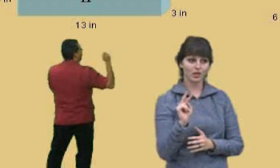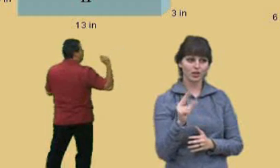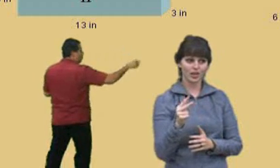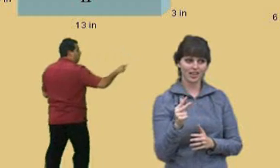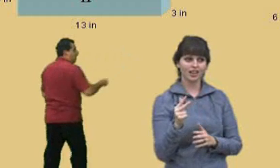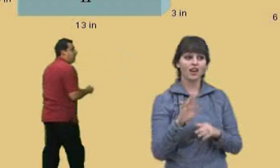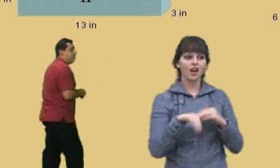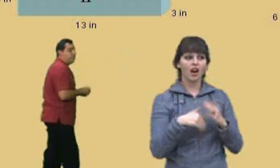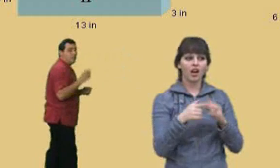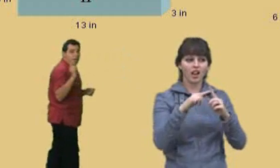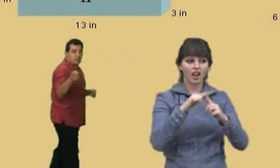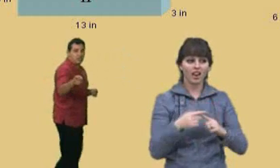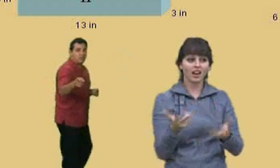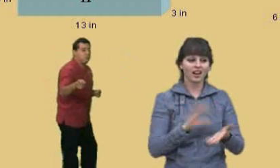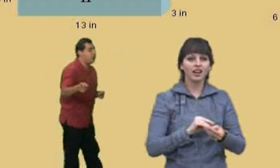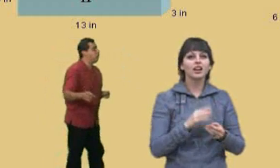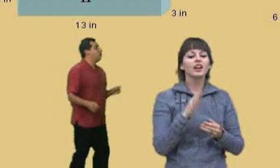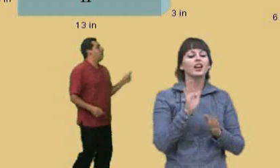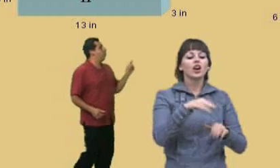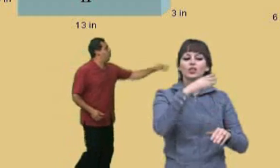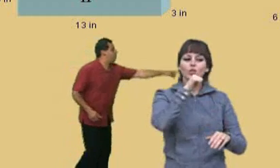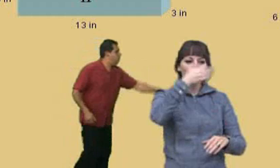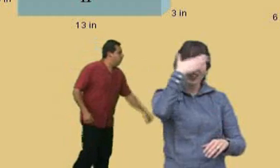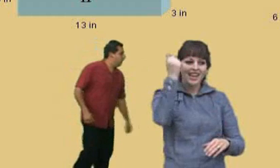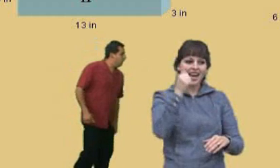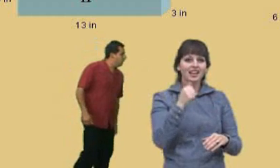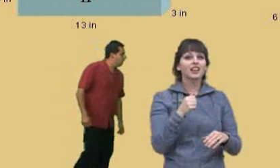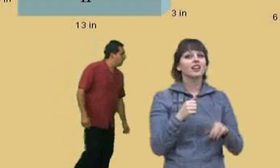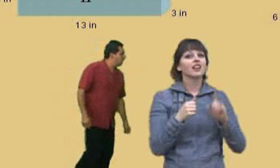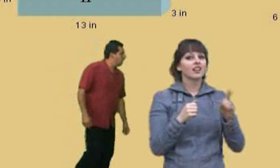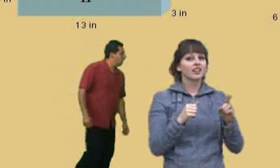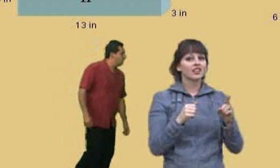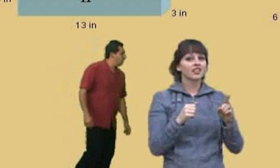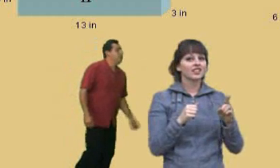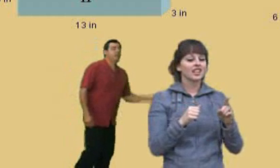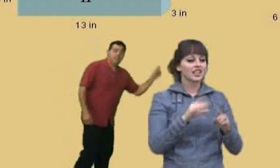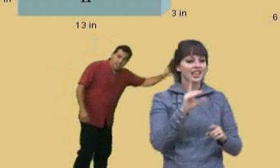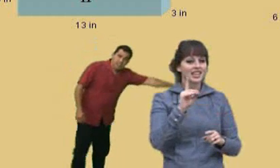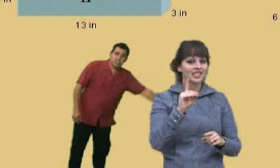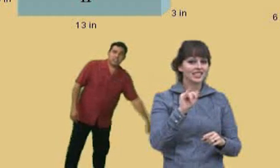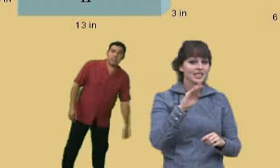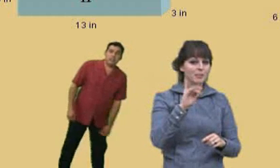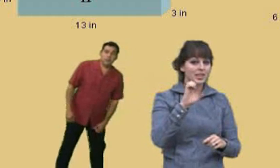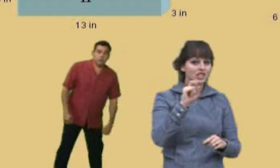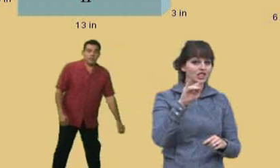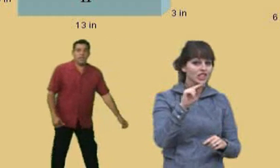Don't forget, the dimensions for volume are what, Charlie? Charlie: Inches cubed. Professor Perez: Inches cubed, okay?